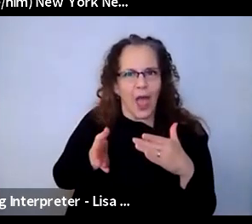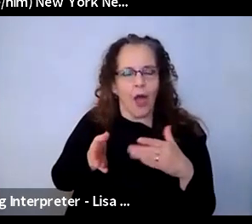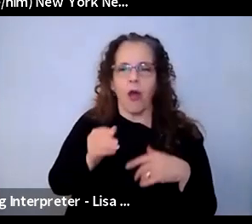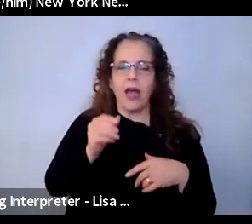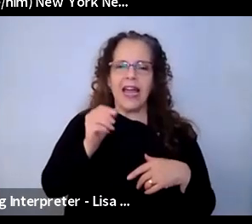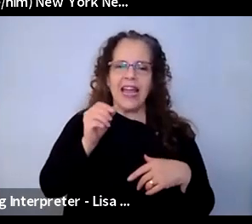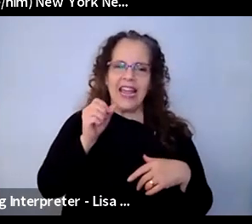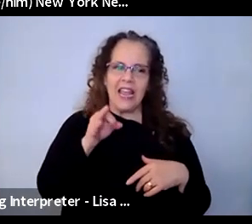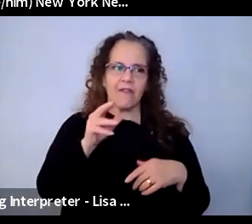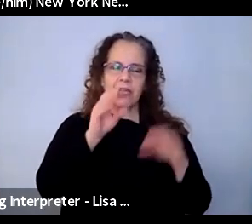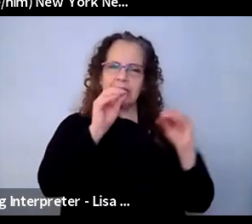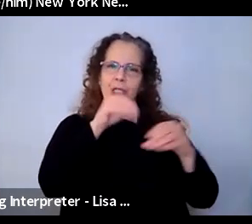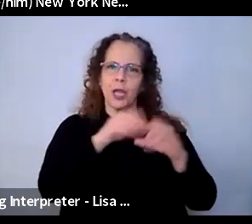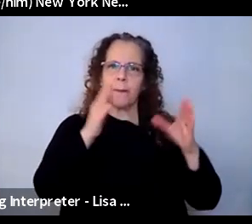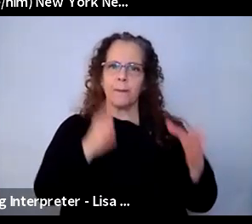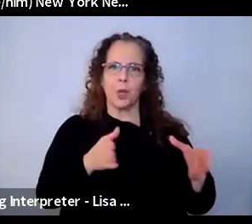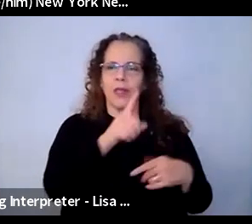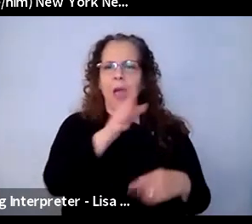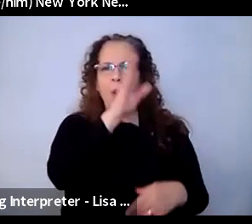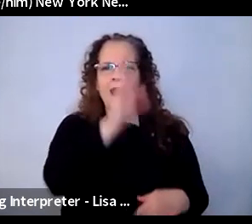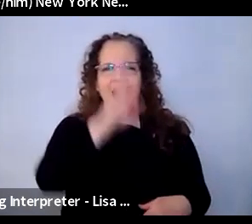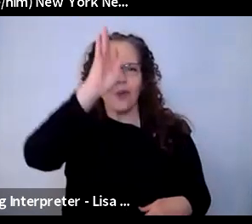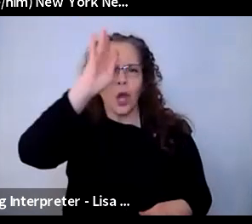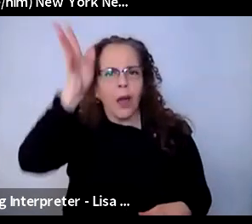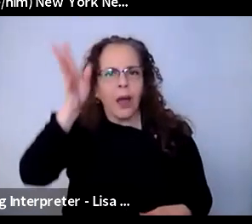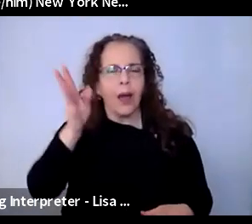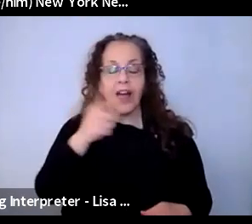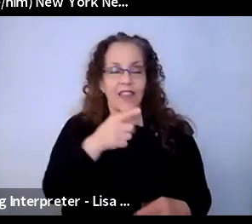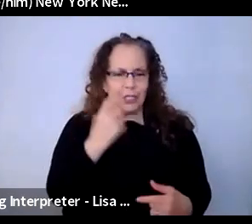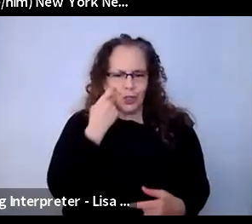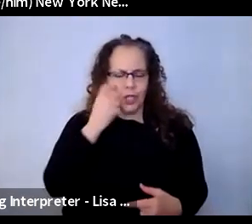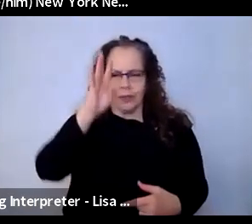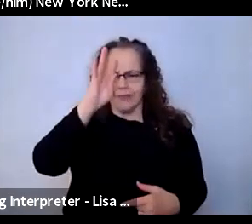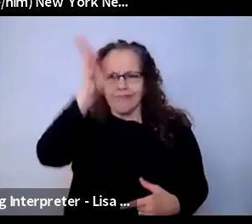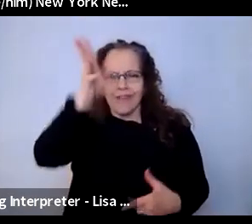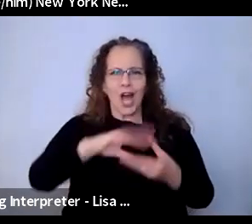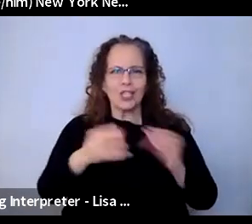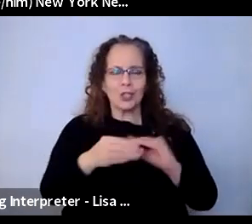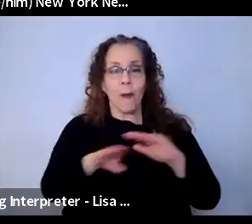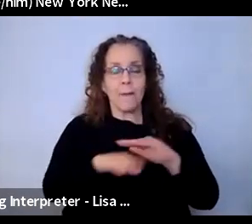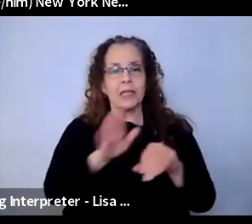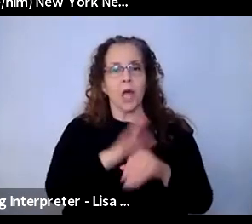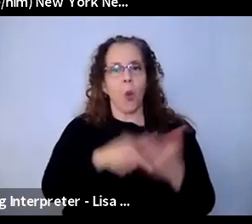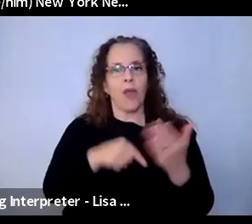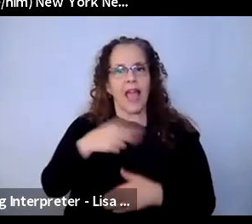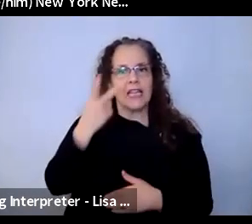way we used to do things. Like, they just made up this insane story. And, you know, the artist acted it out in his garage with